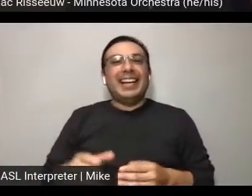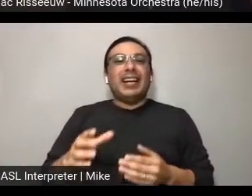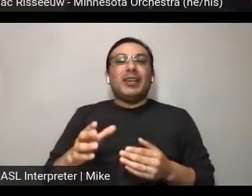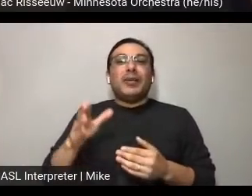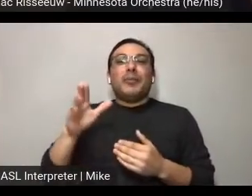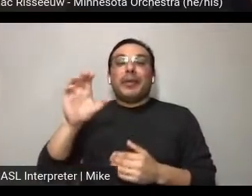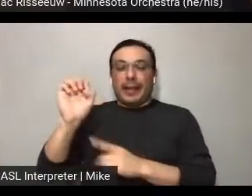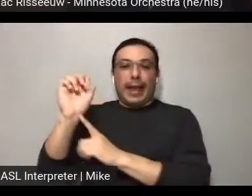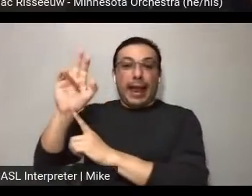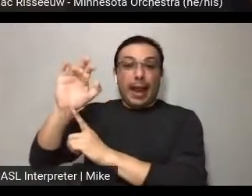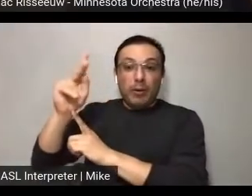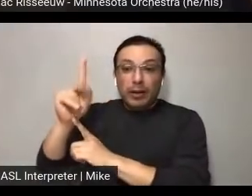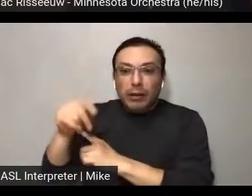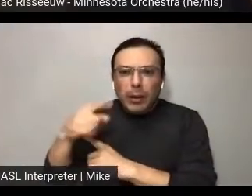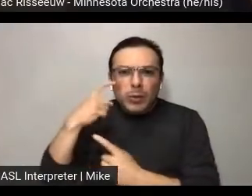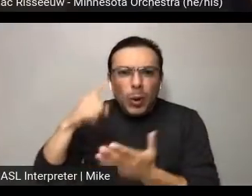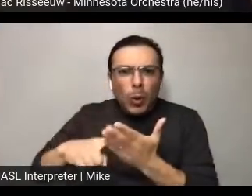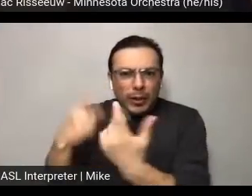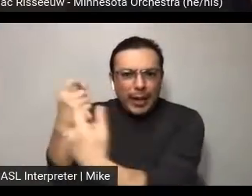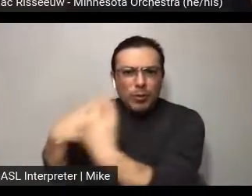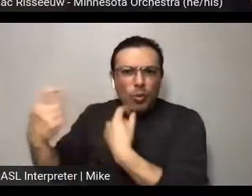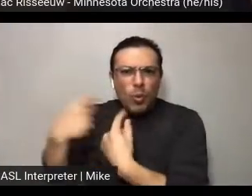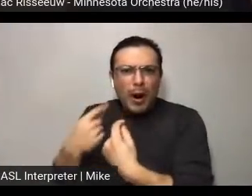And please add more questions to the chat; we actually have a little bit of